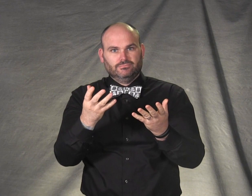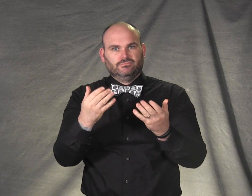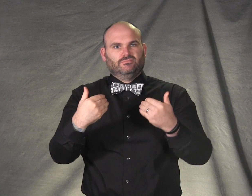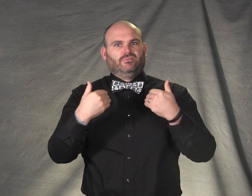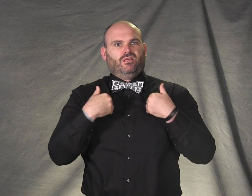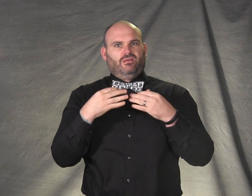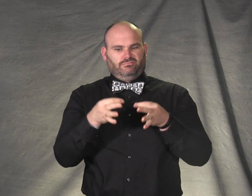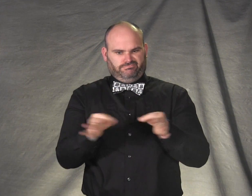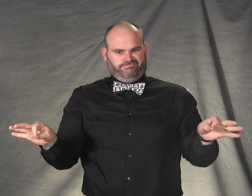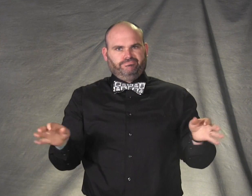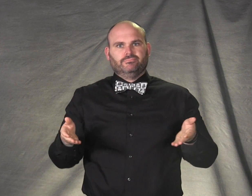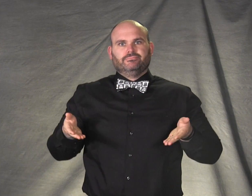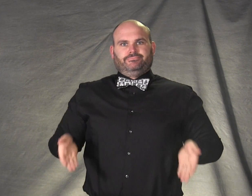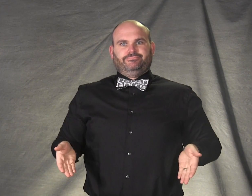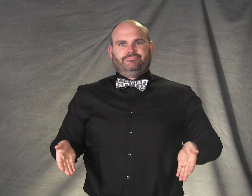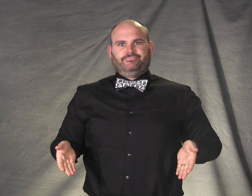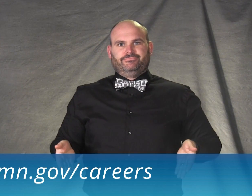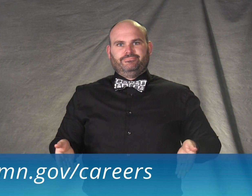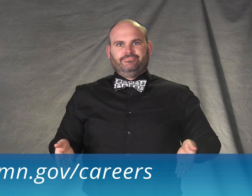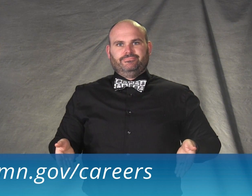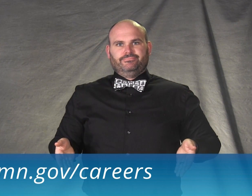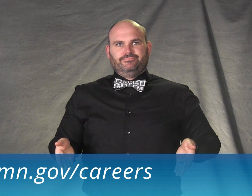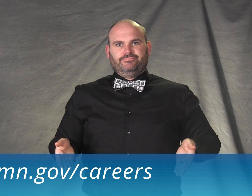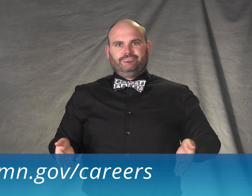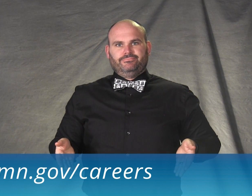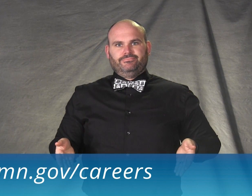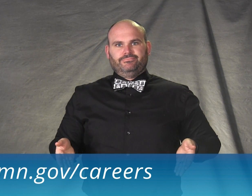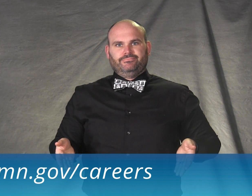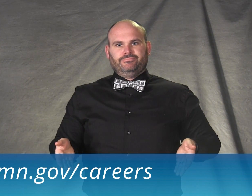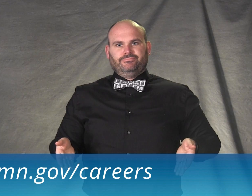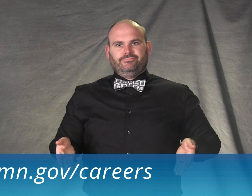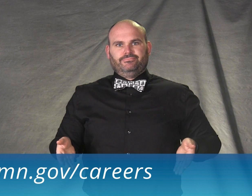visit mn.gov/careers.